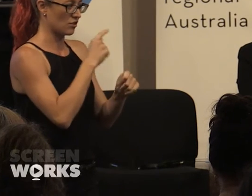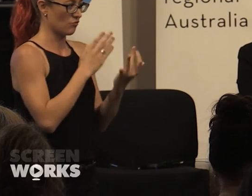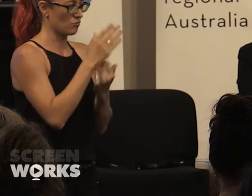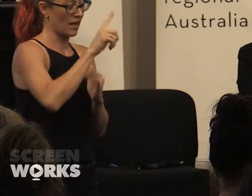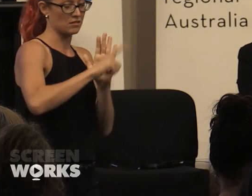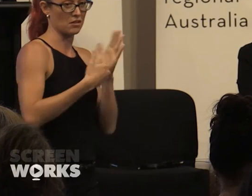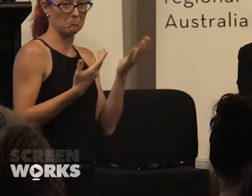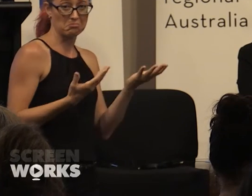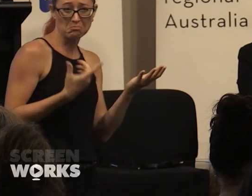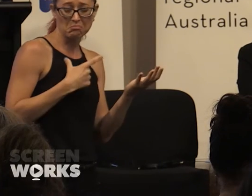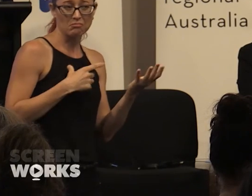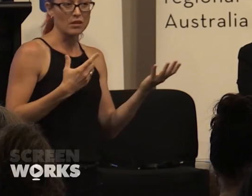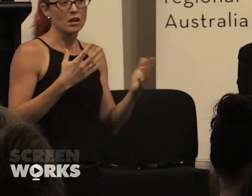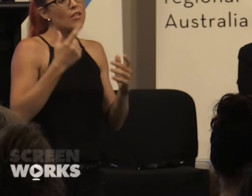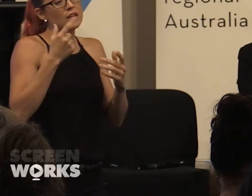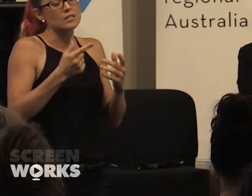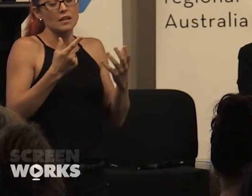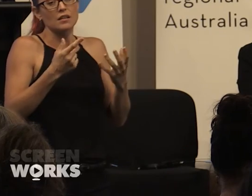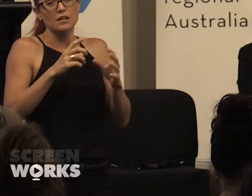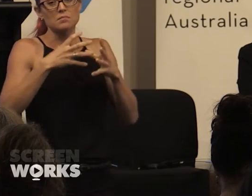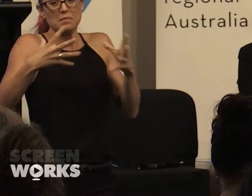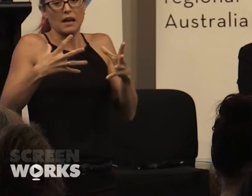think this is bigger than Australia but it's really good that we've embraced it.